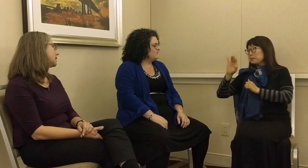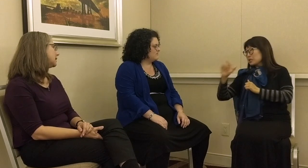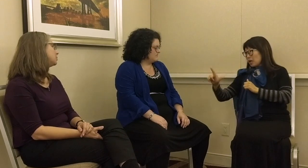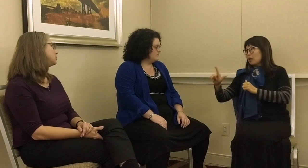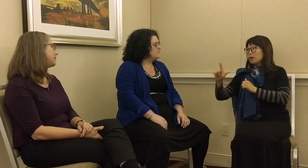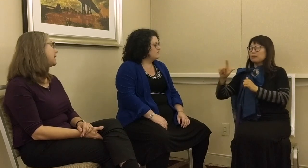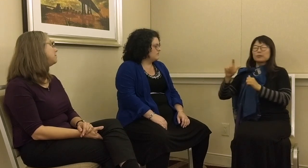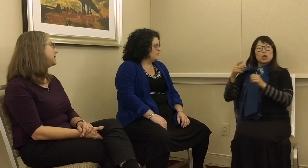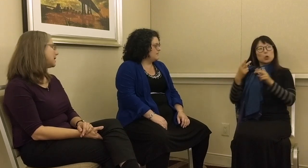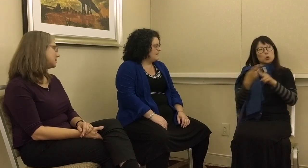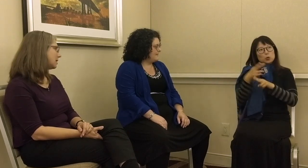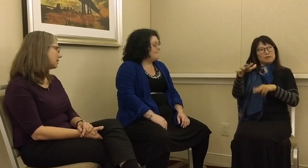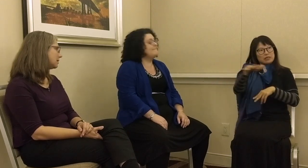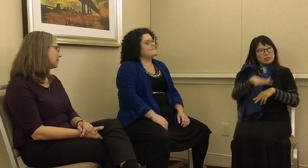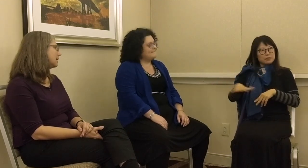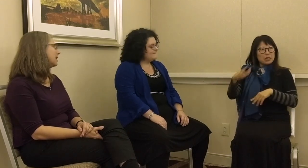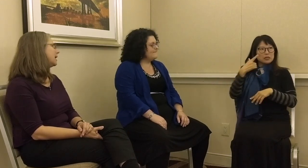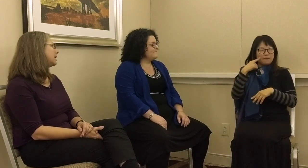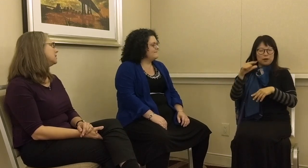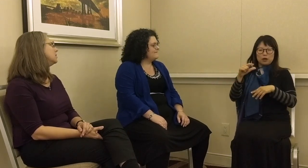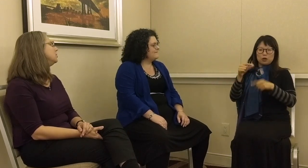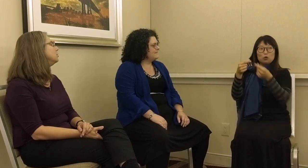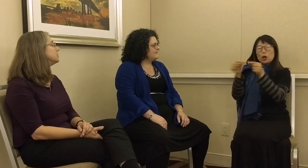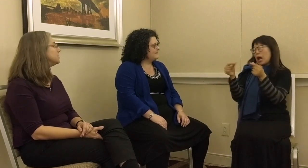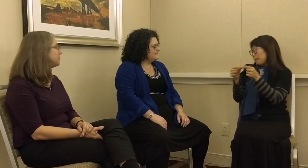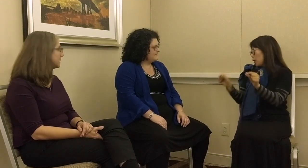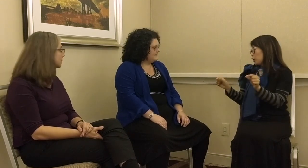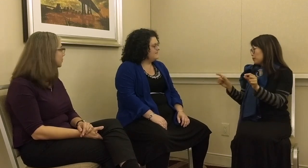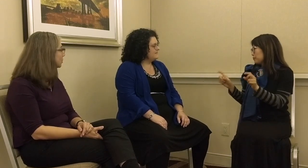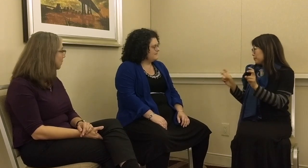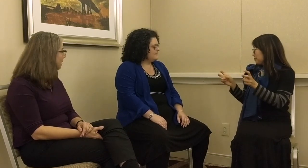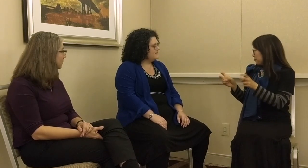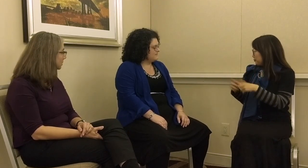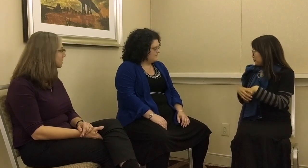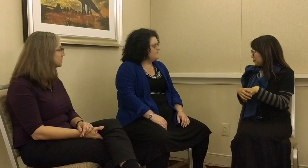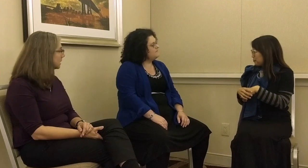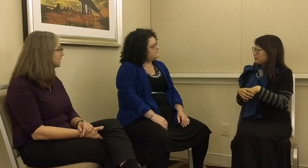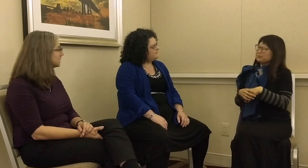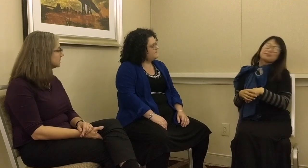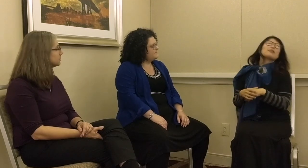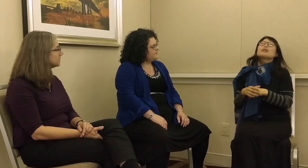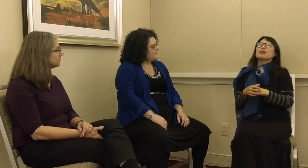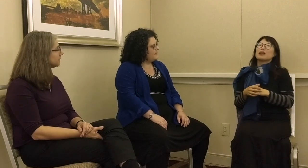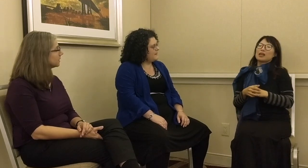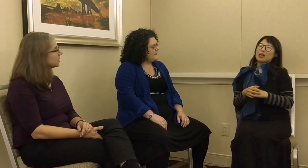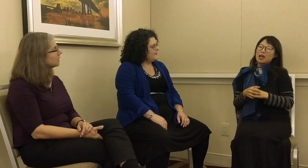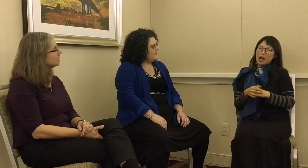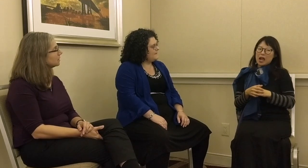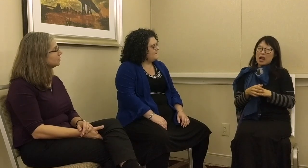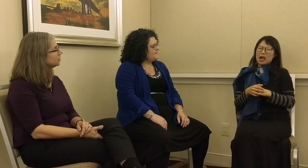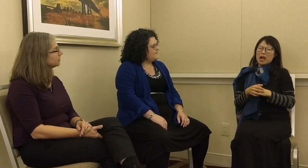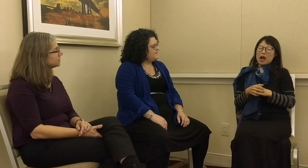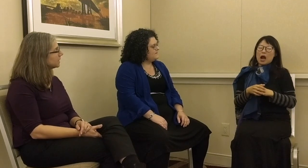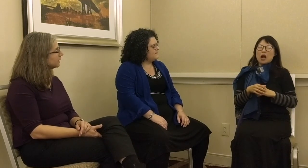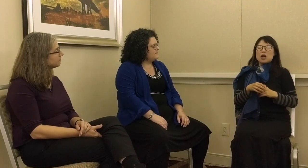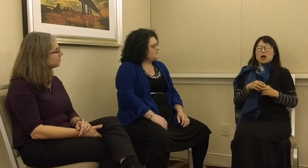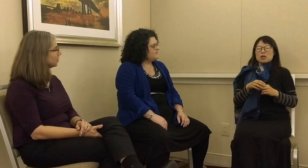Sign Language with ABSL, the use of space for grammar as a specific unit of study – for